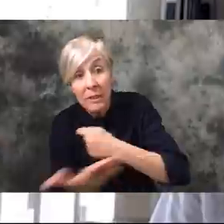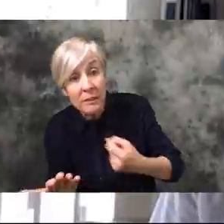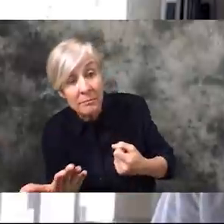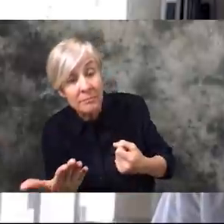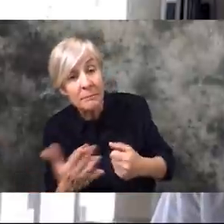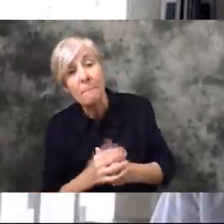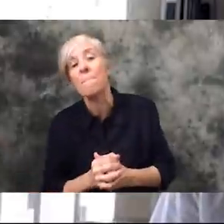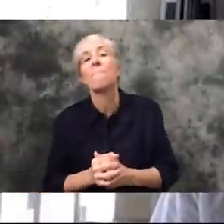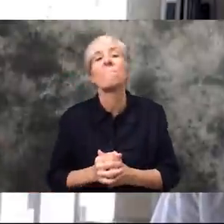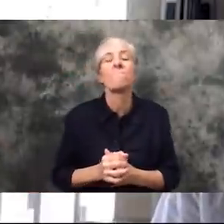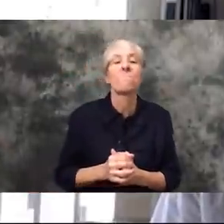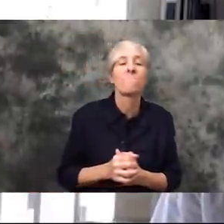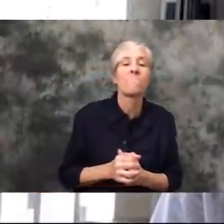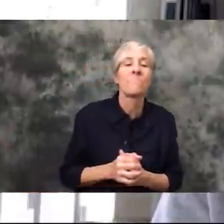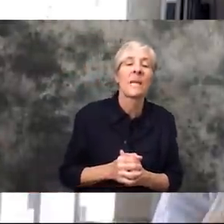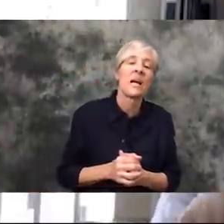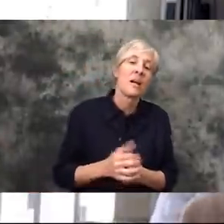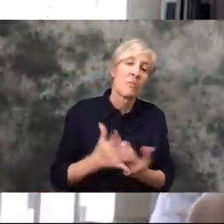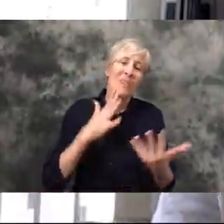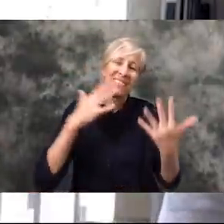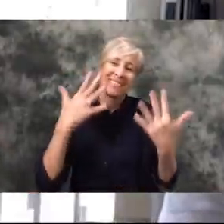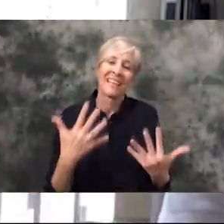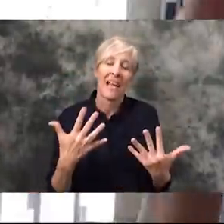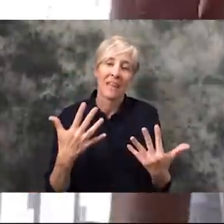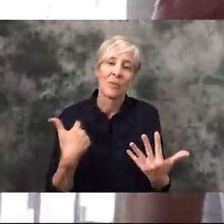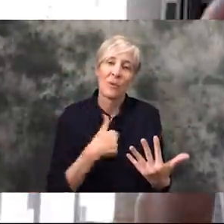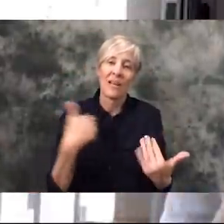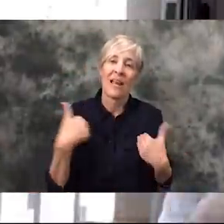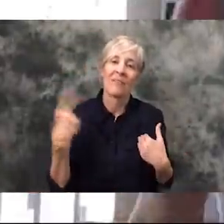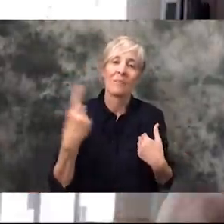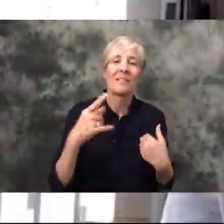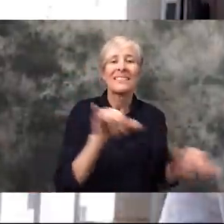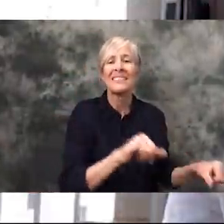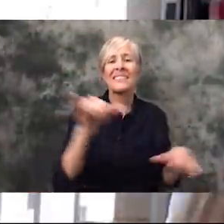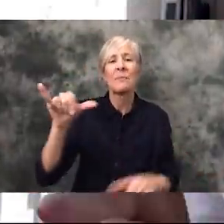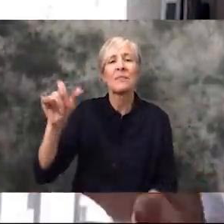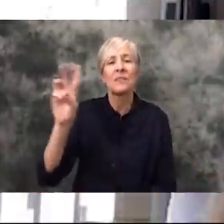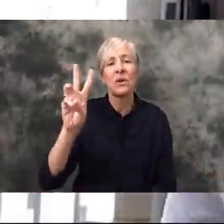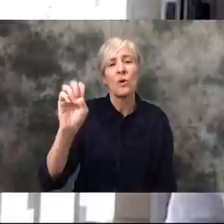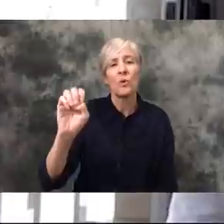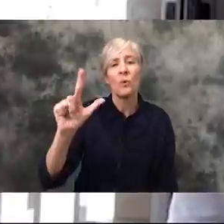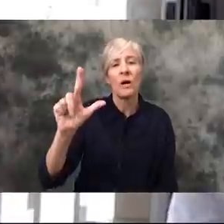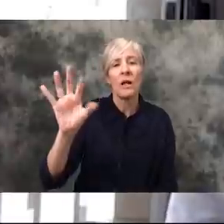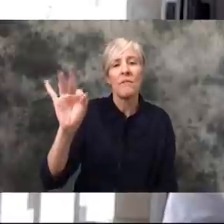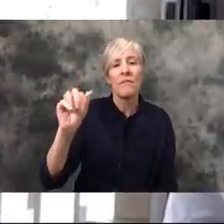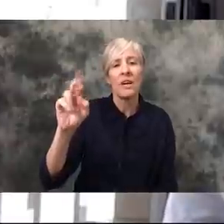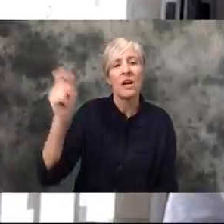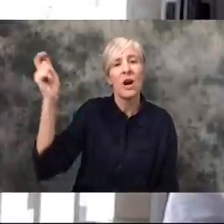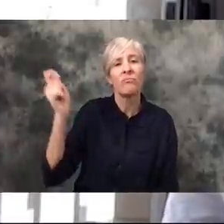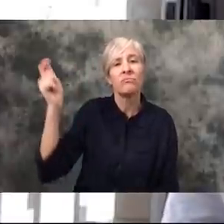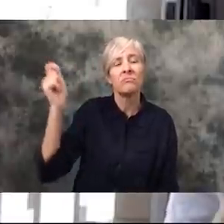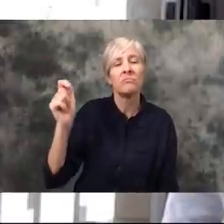So, we've had... the sad thing is though is they've actually increased what we call the DOLE, so it's welfare. They've nearly